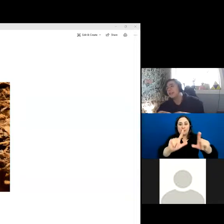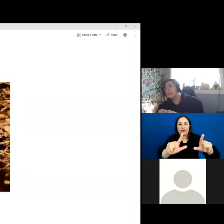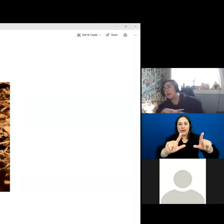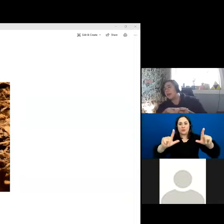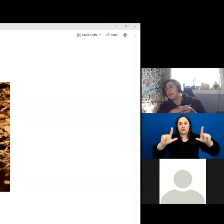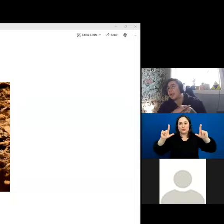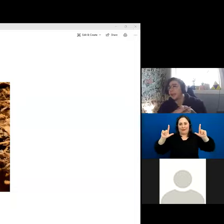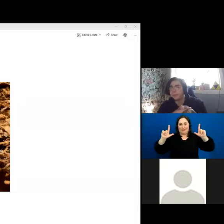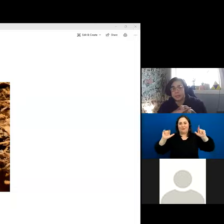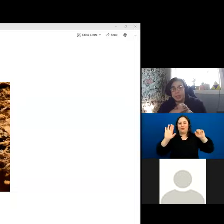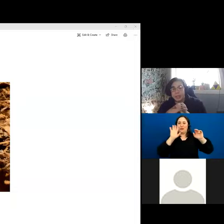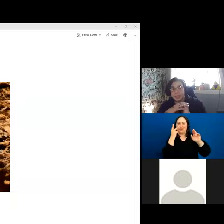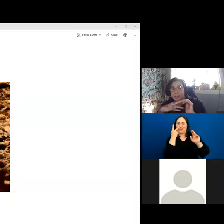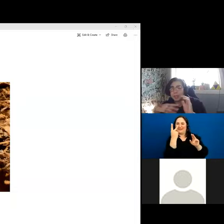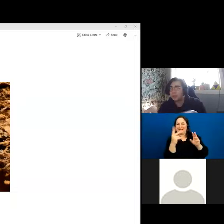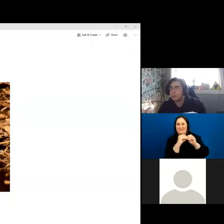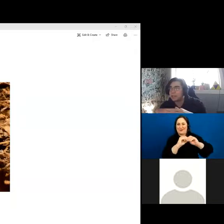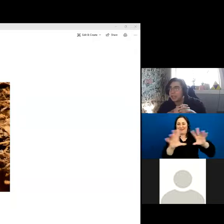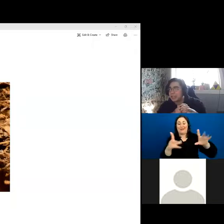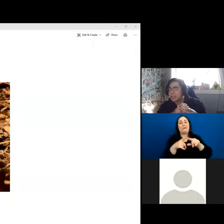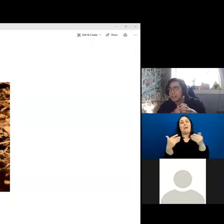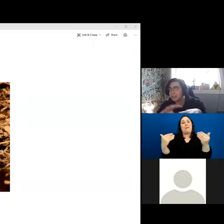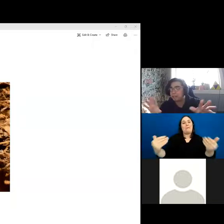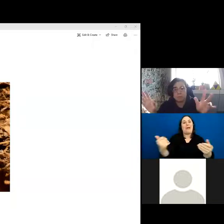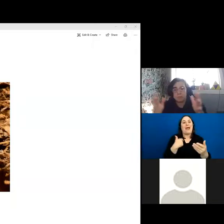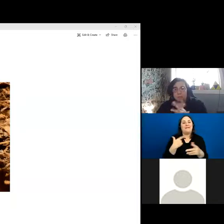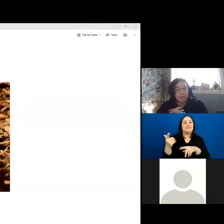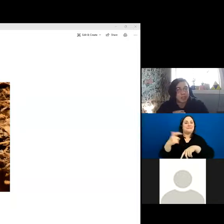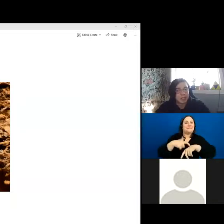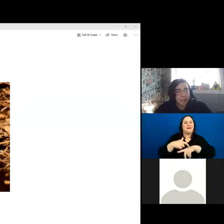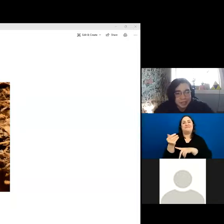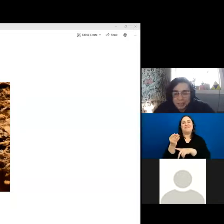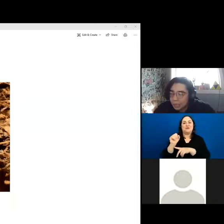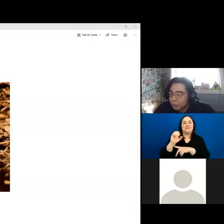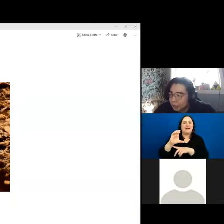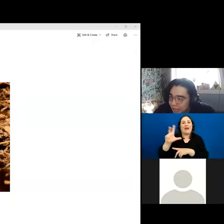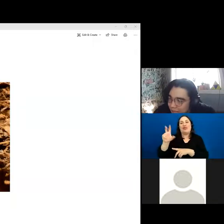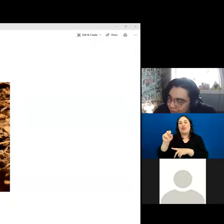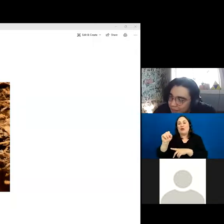So I will give everybody a few seconds, 30 seconds to kind of put their guesses in the